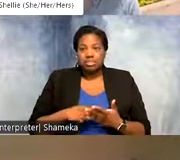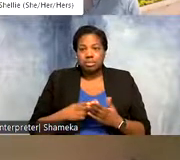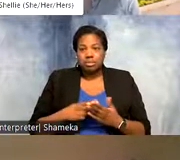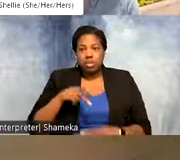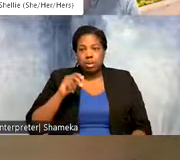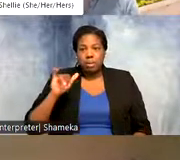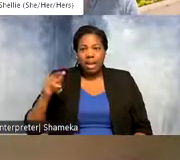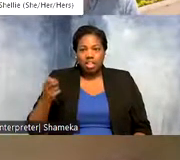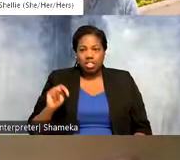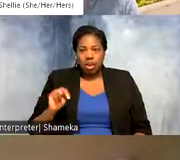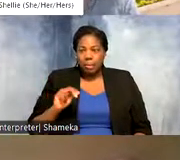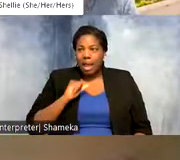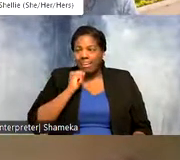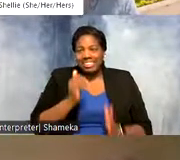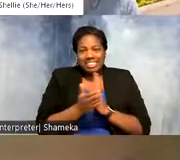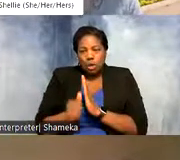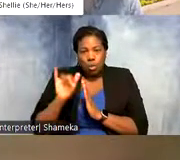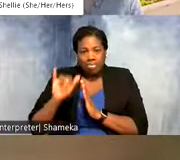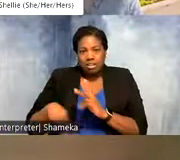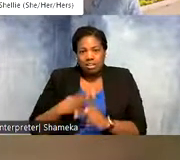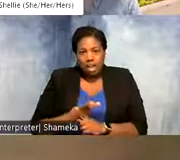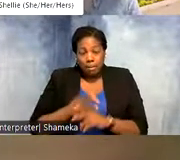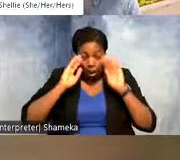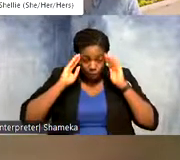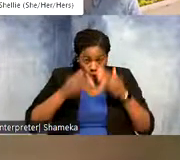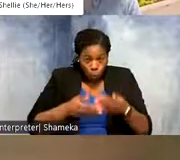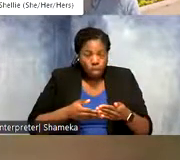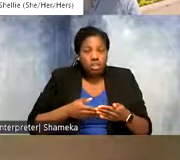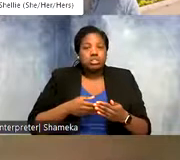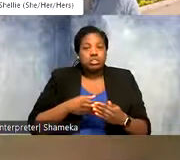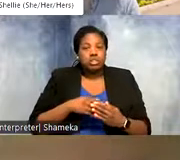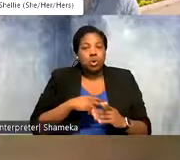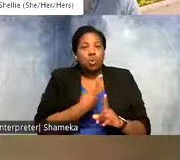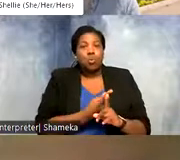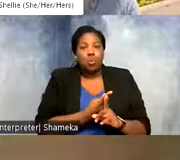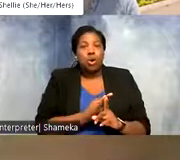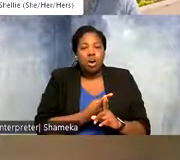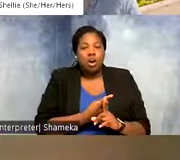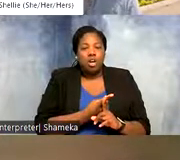I'm not as knowledgeable about that so I've really focused myself on one coding language because